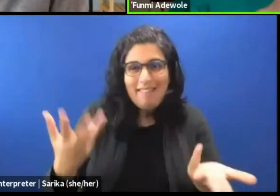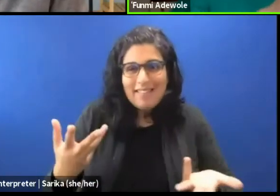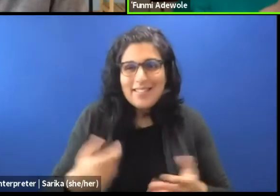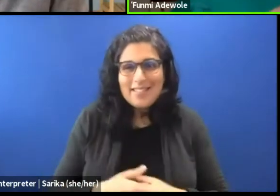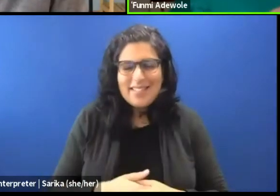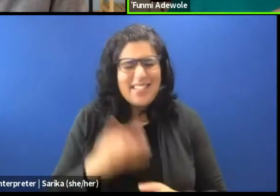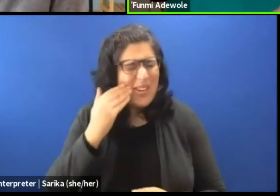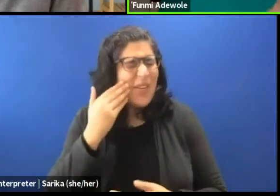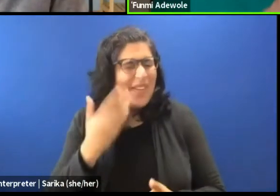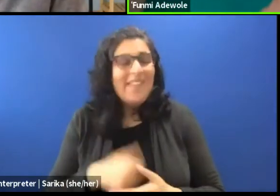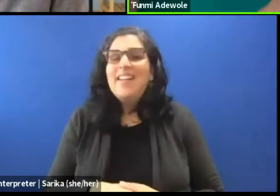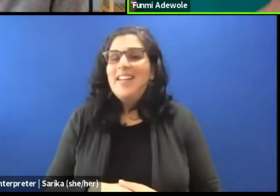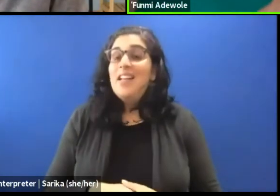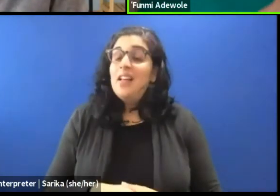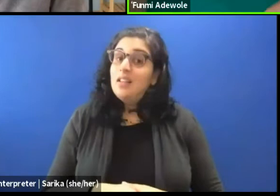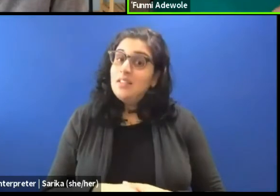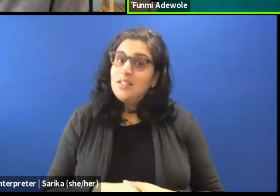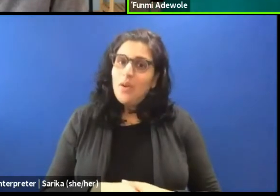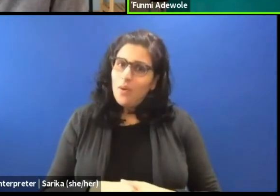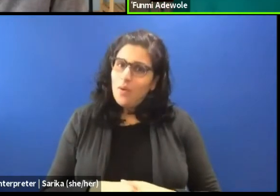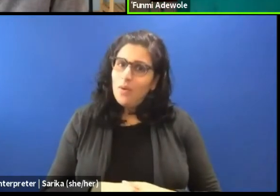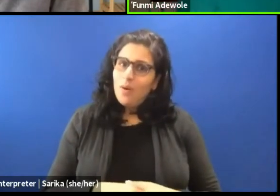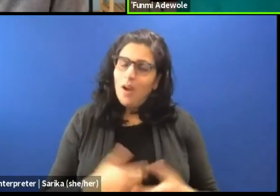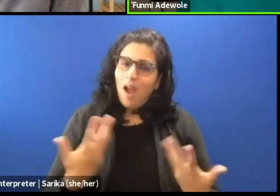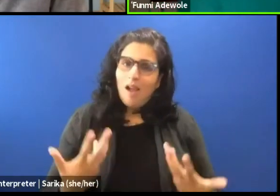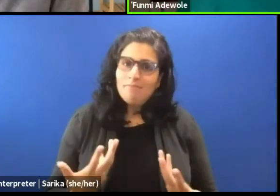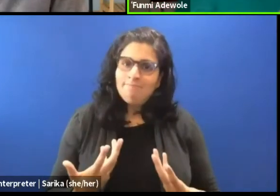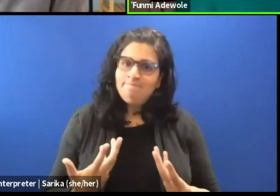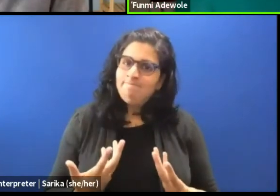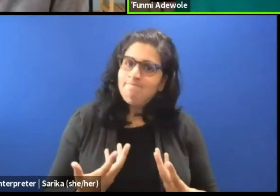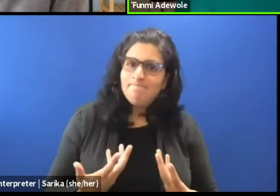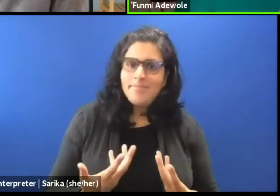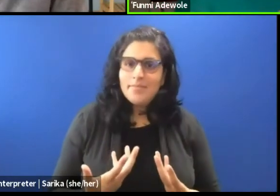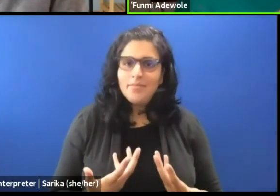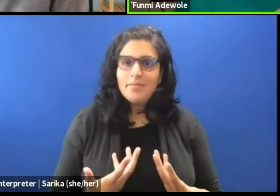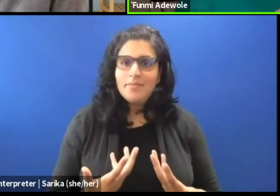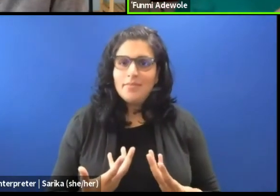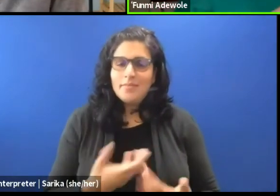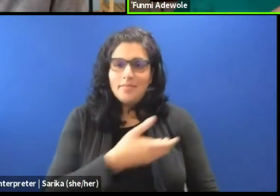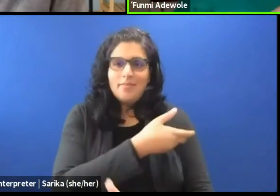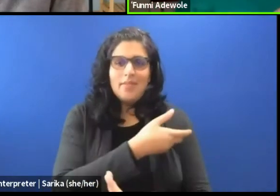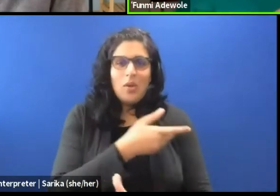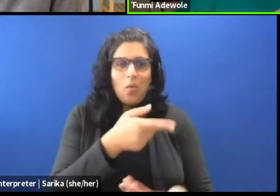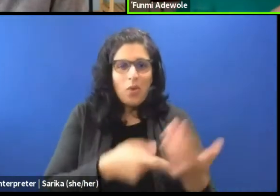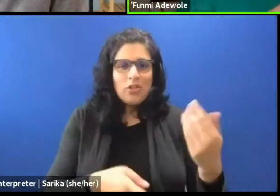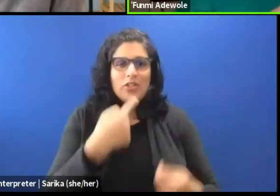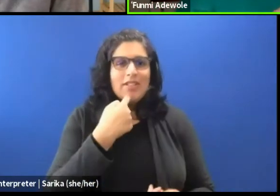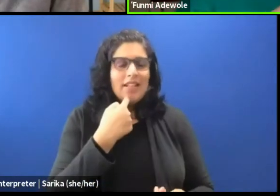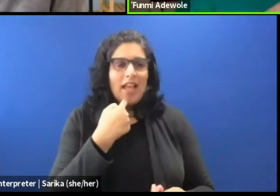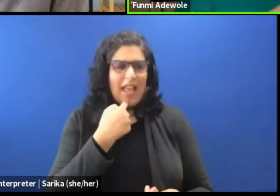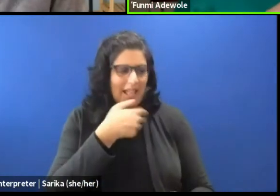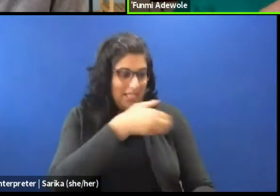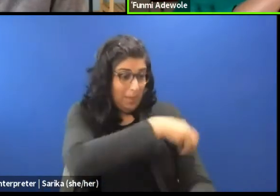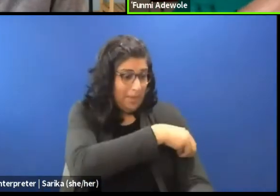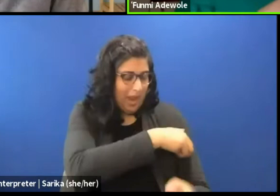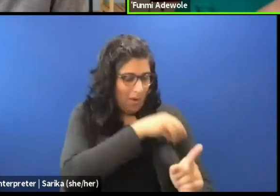And I think the power in what you are saying, that dramaturgy can open a space